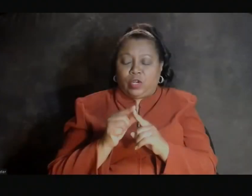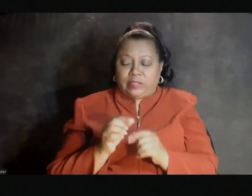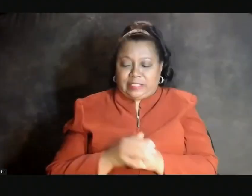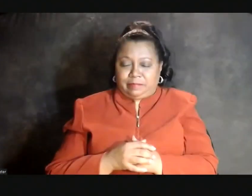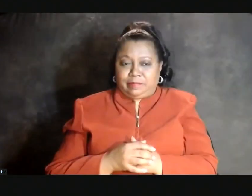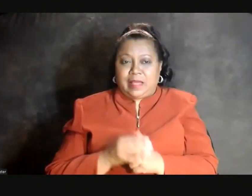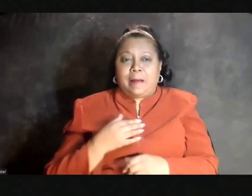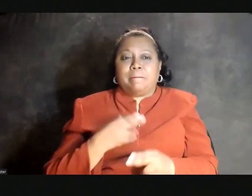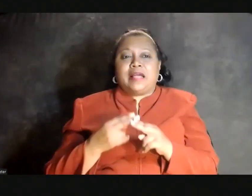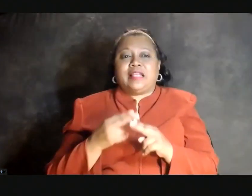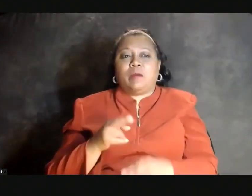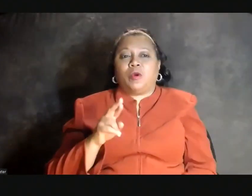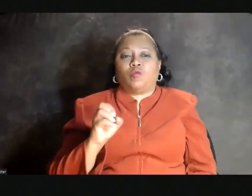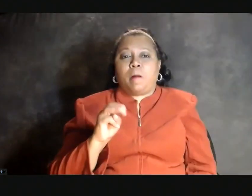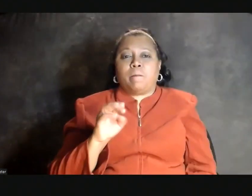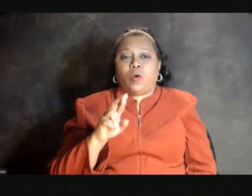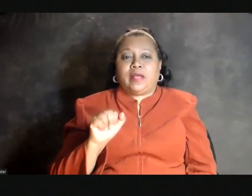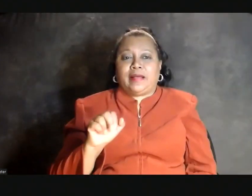My name is Ramona Allen,